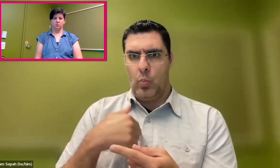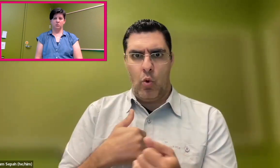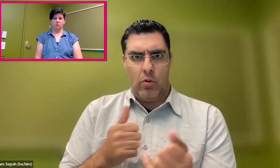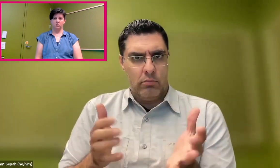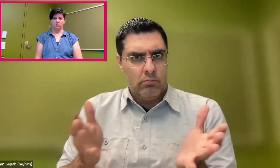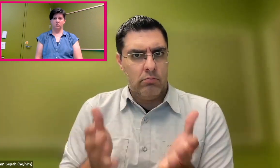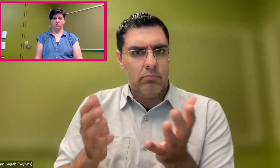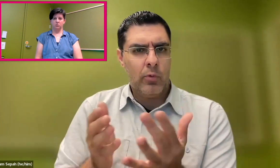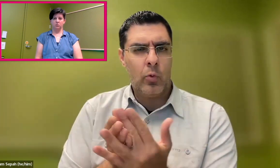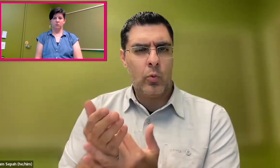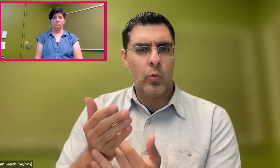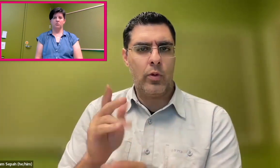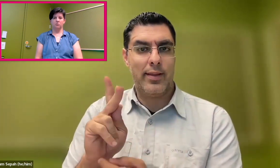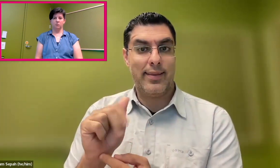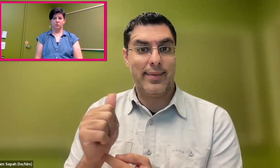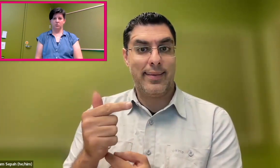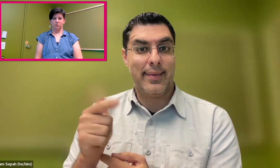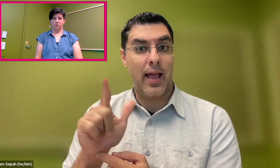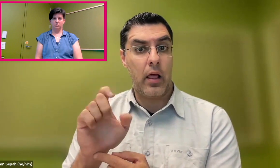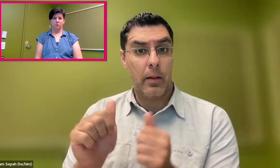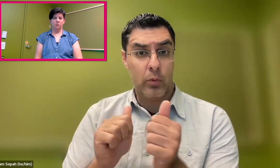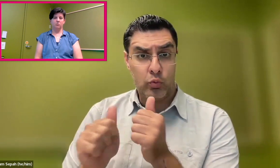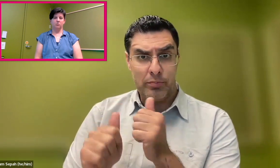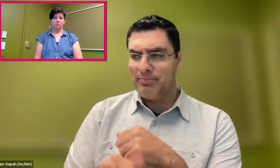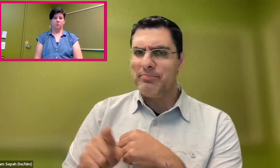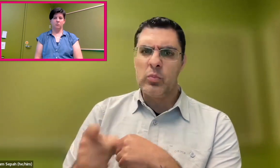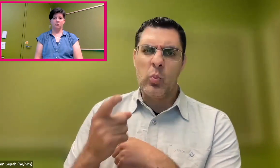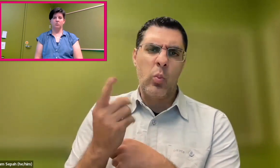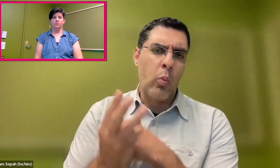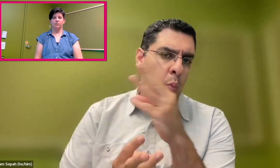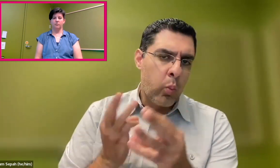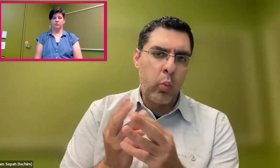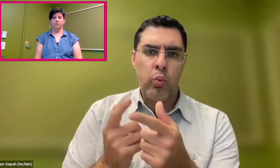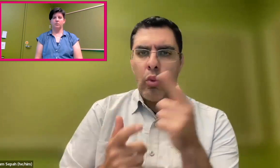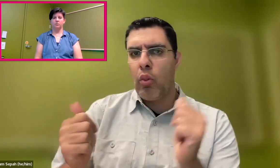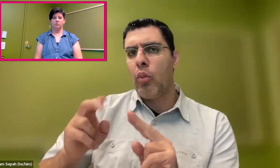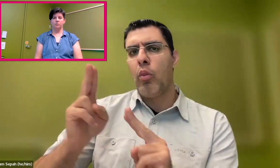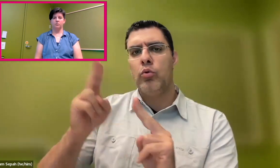And we publicized that we are working on this through a Kaggle competition.